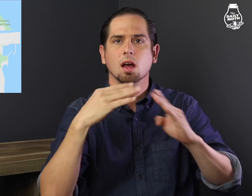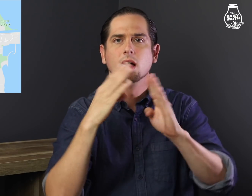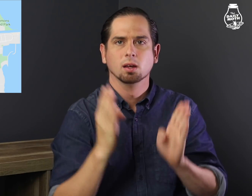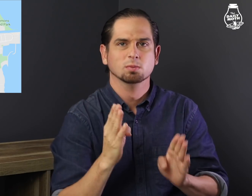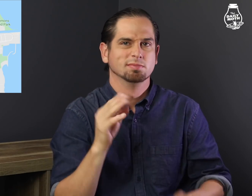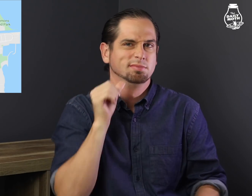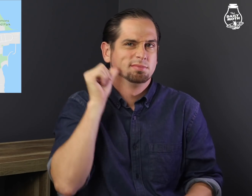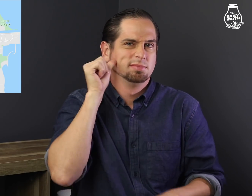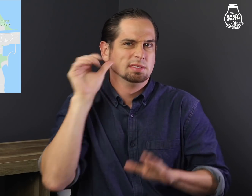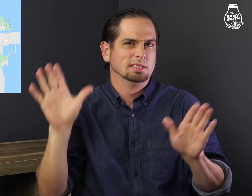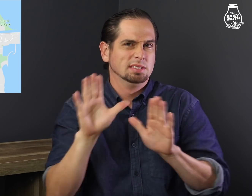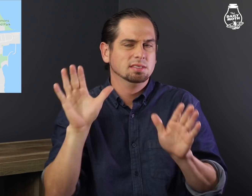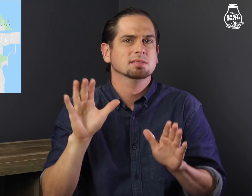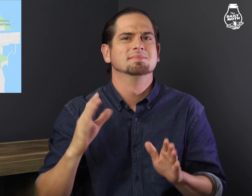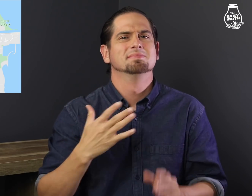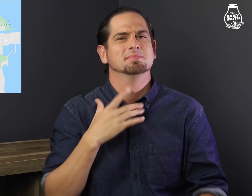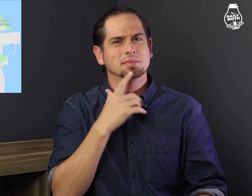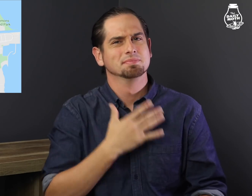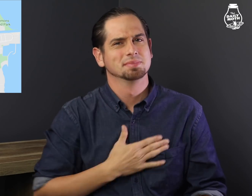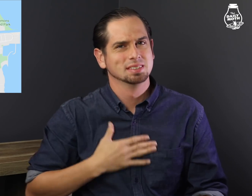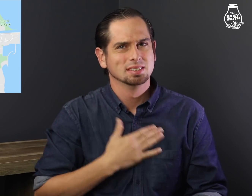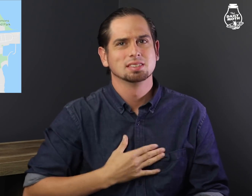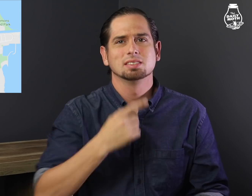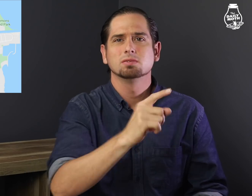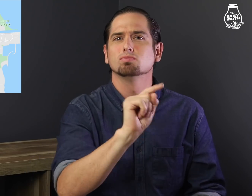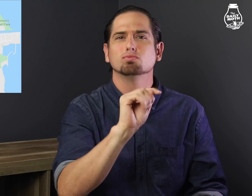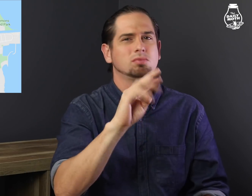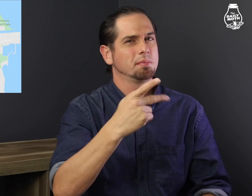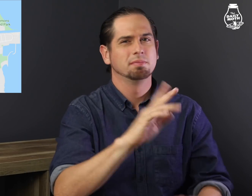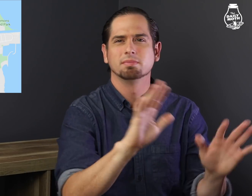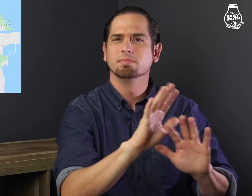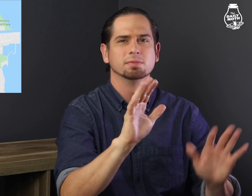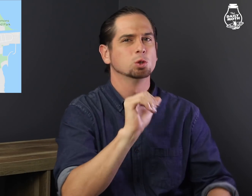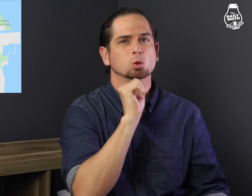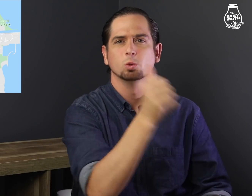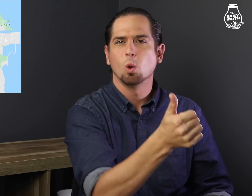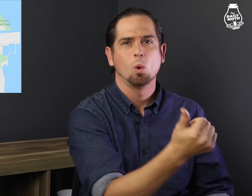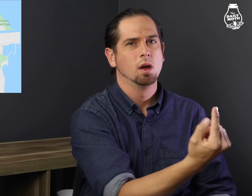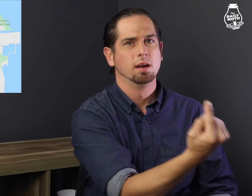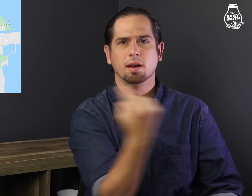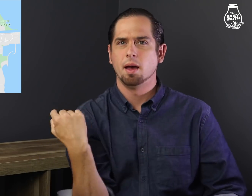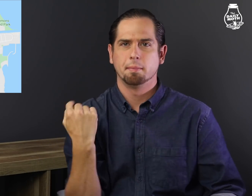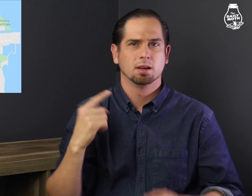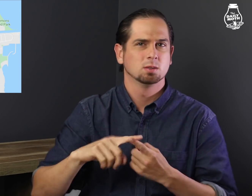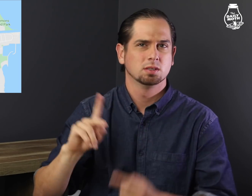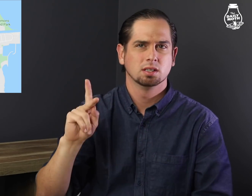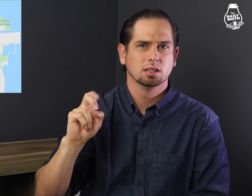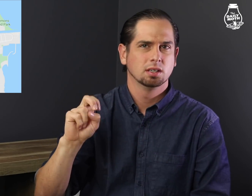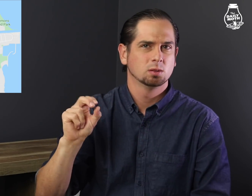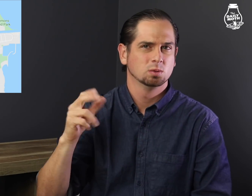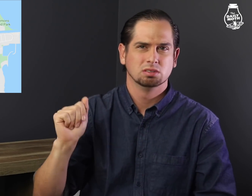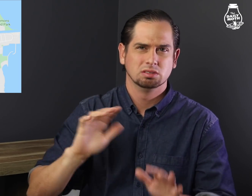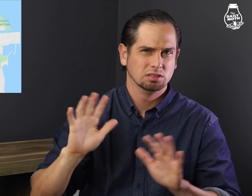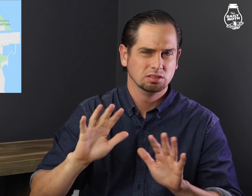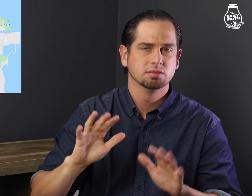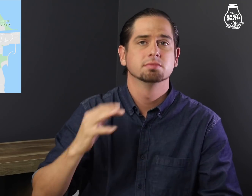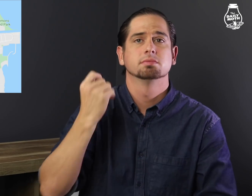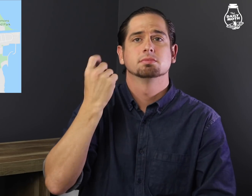the White House on Sunday pleading for Trump to not come,